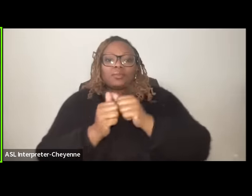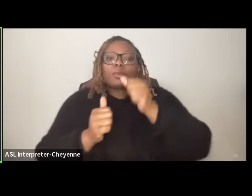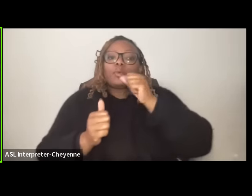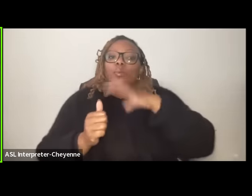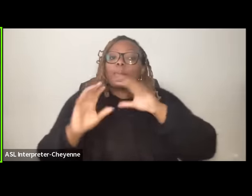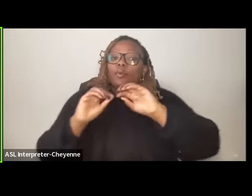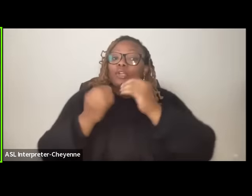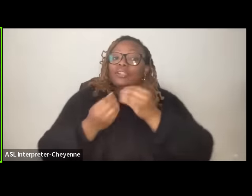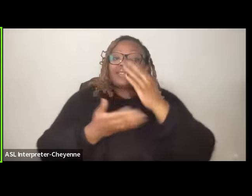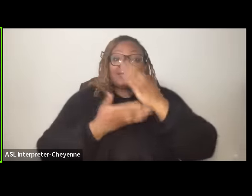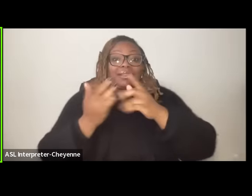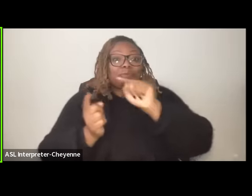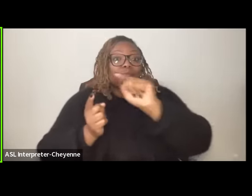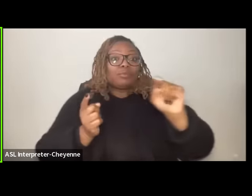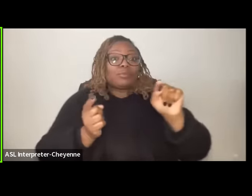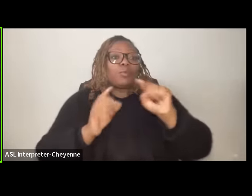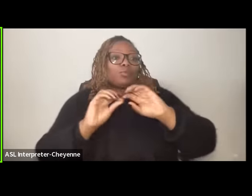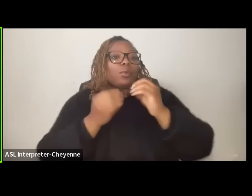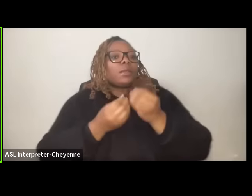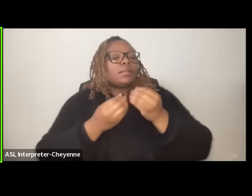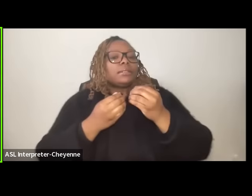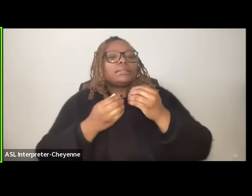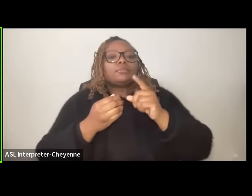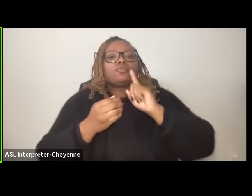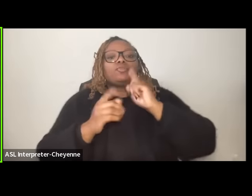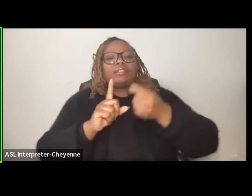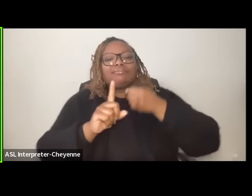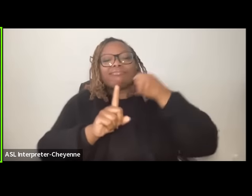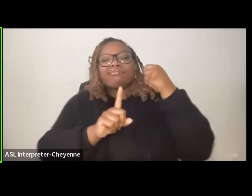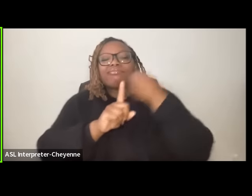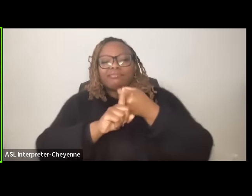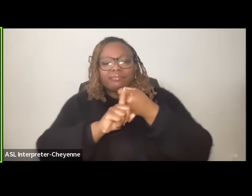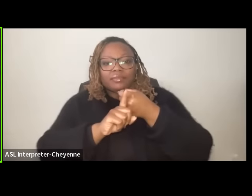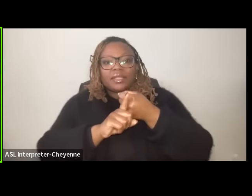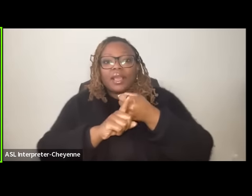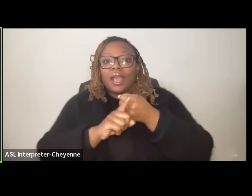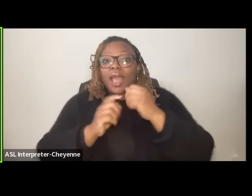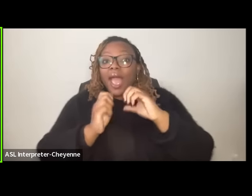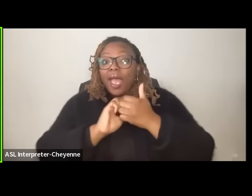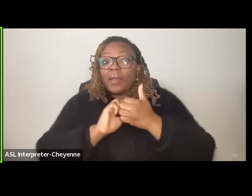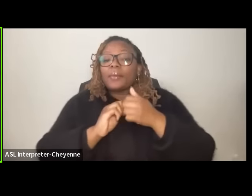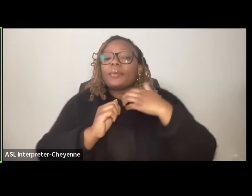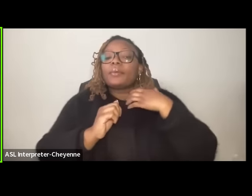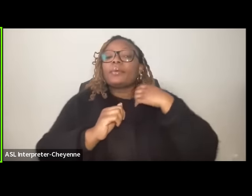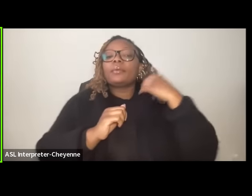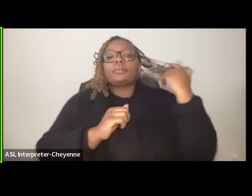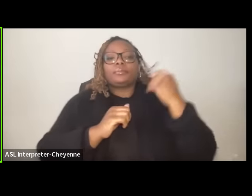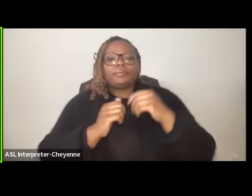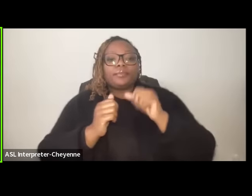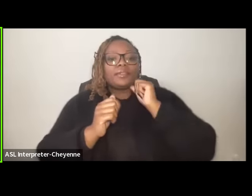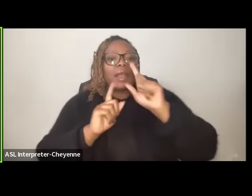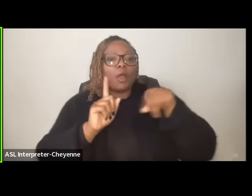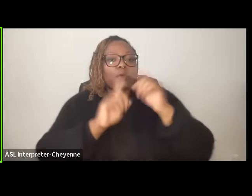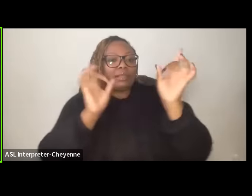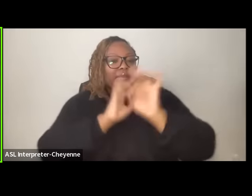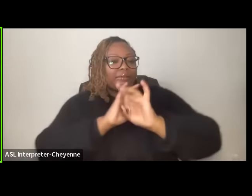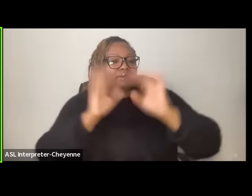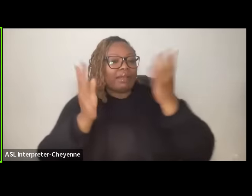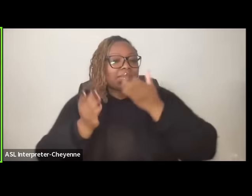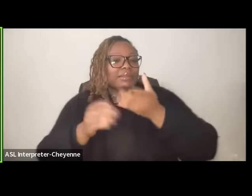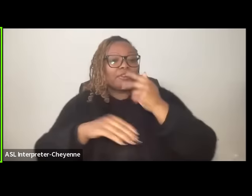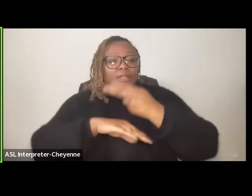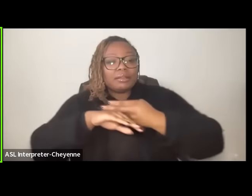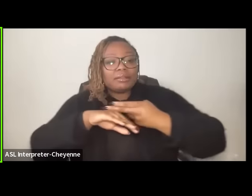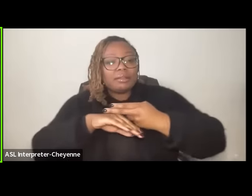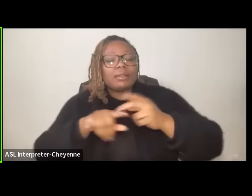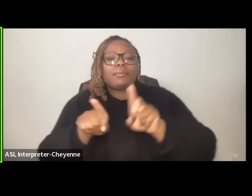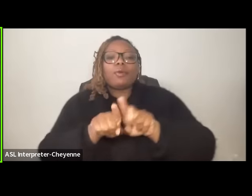organizations um deeply impacted by um you know not only the violence there but the the natural